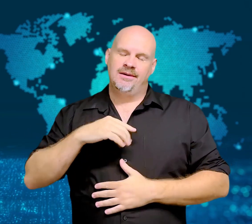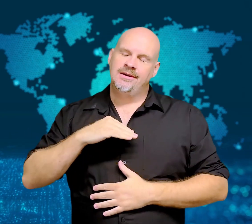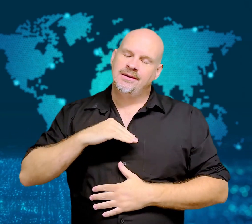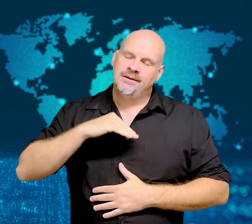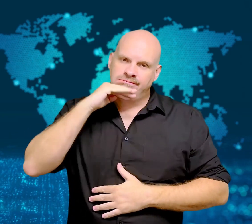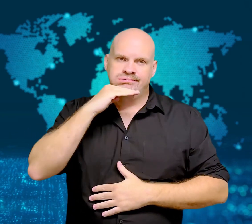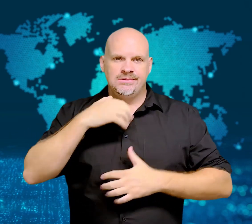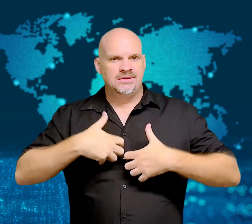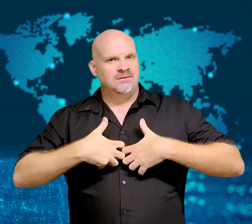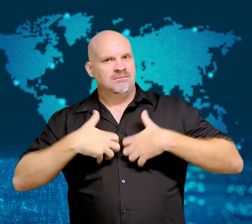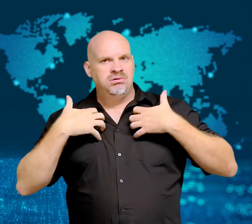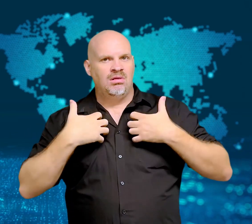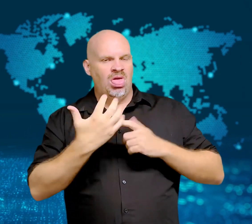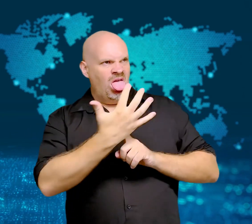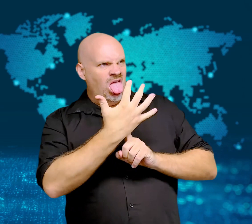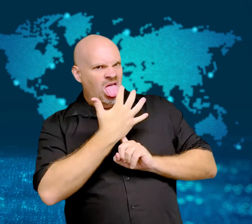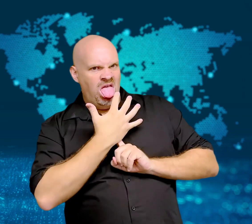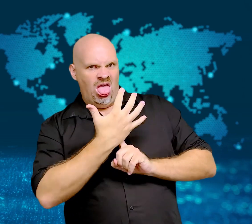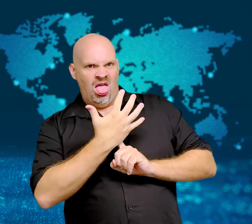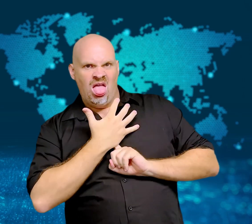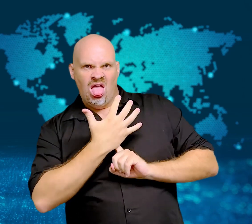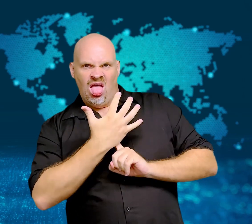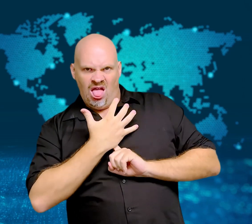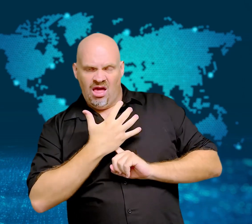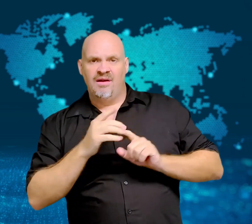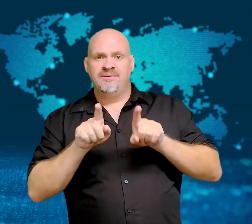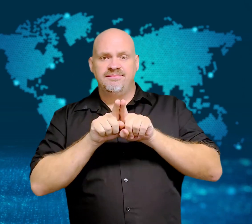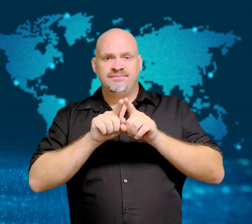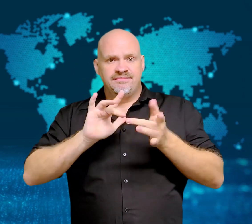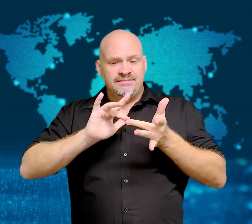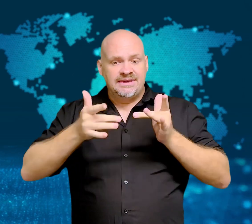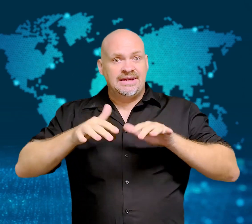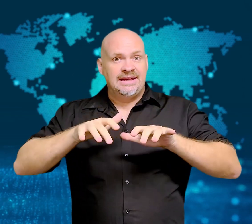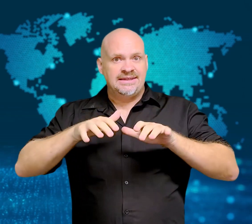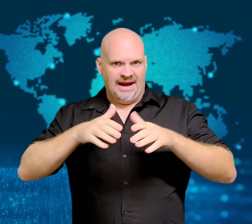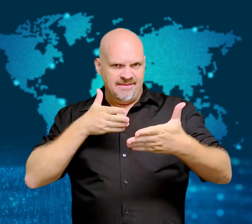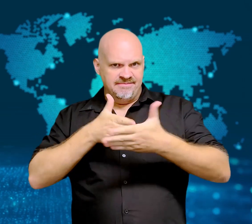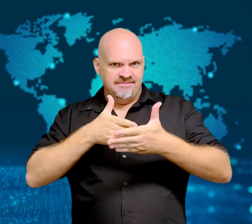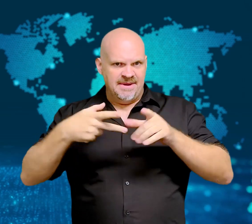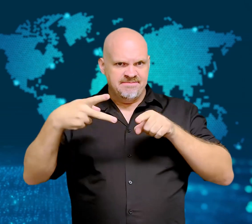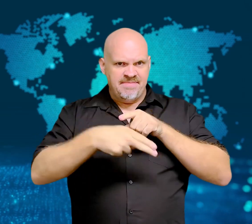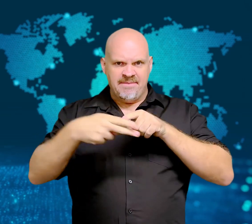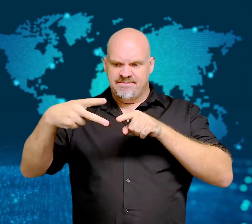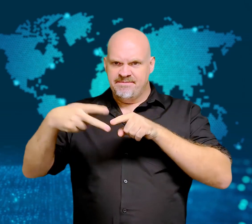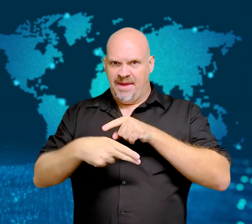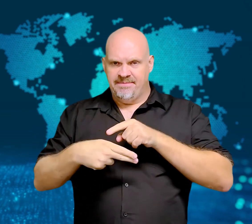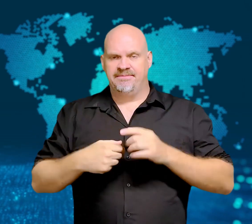they are fed up with oppressive rules and blocked internet.